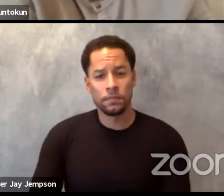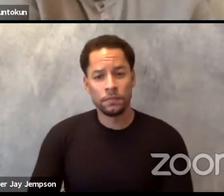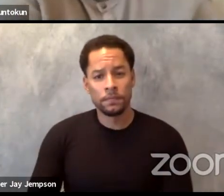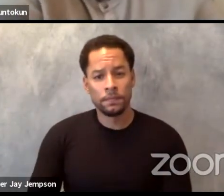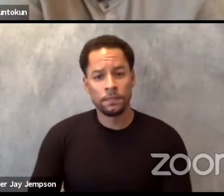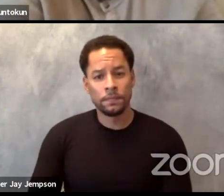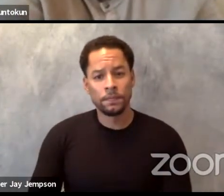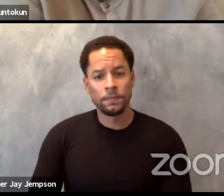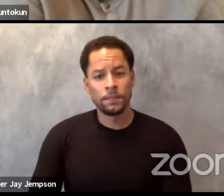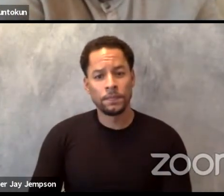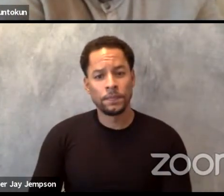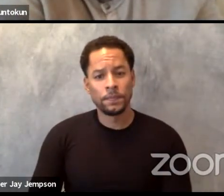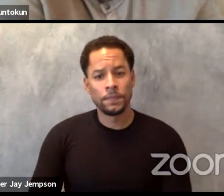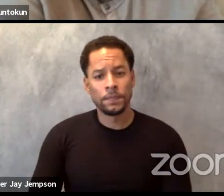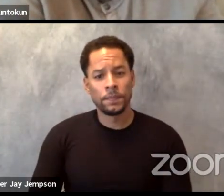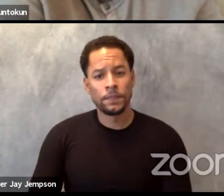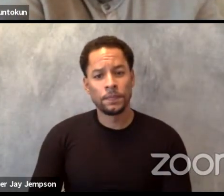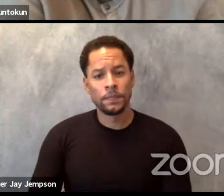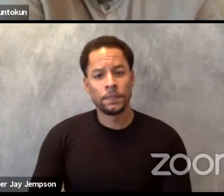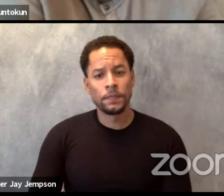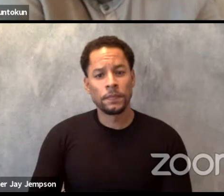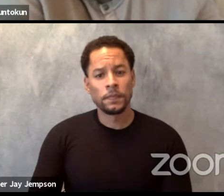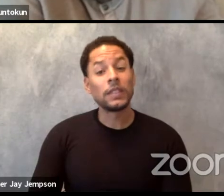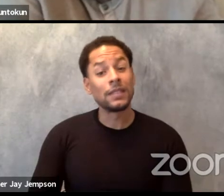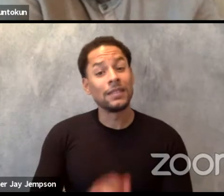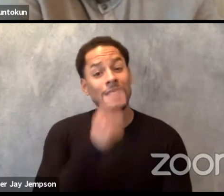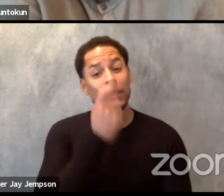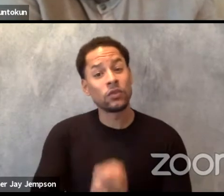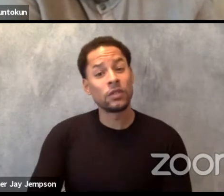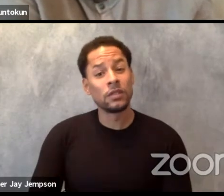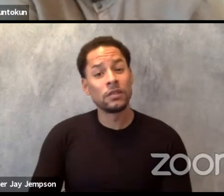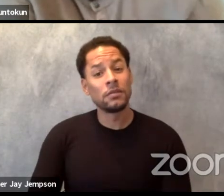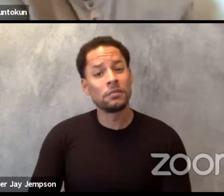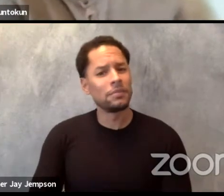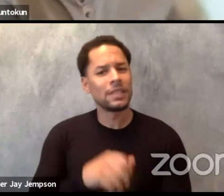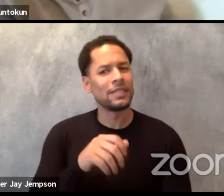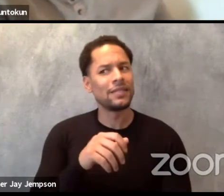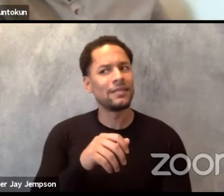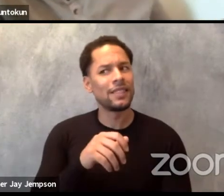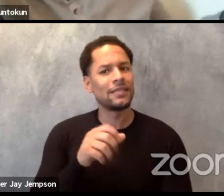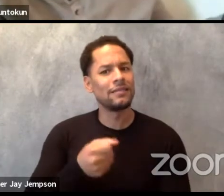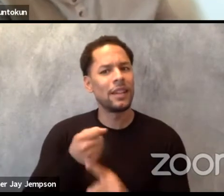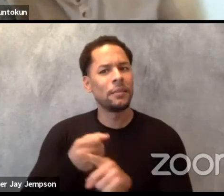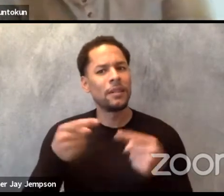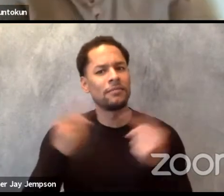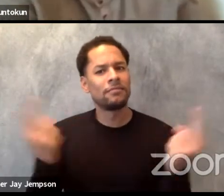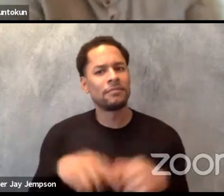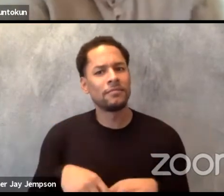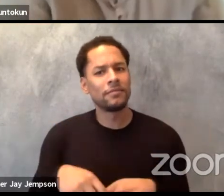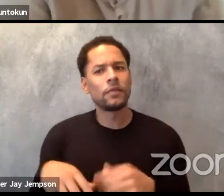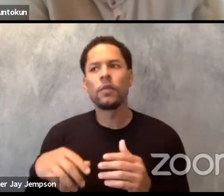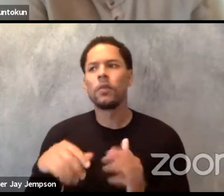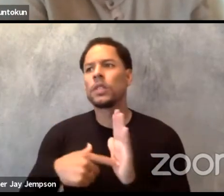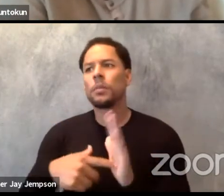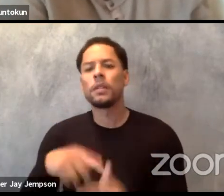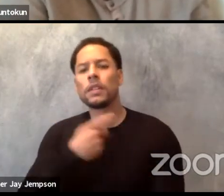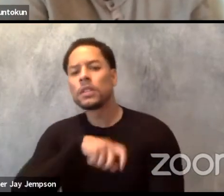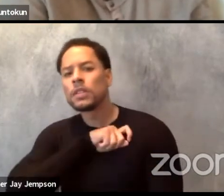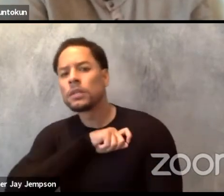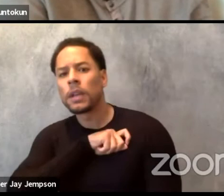This is interesting because it doesn't happen the other way around when is a Spanish choreographer or a Swedish theater maker